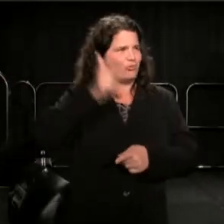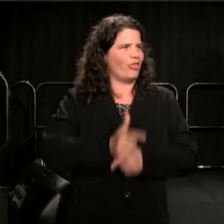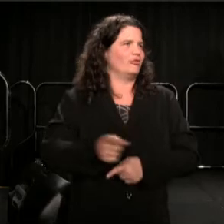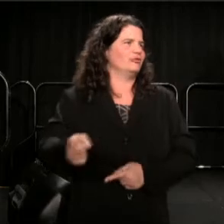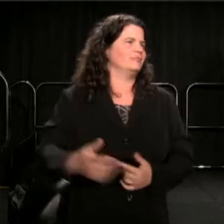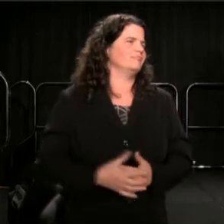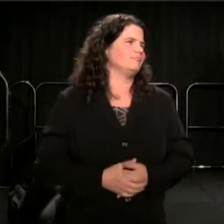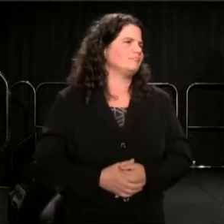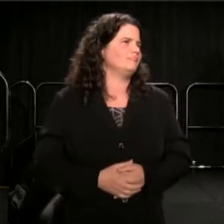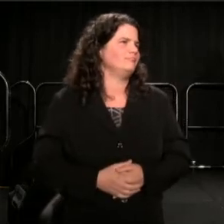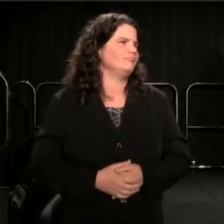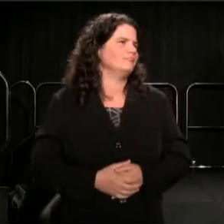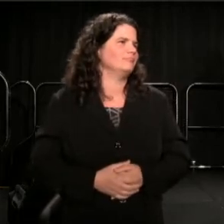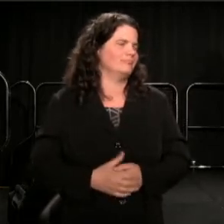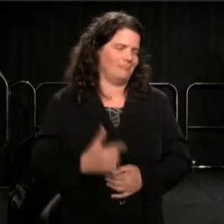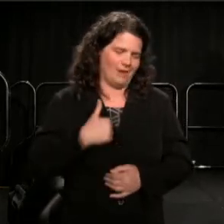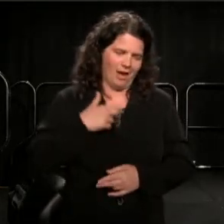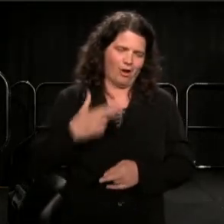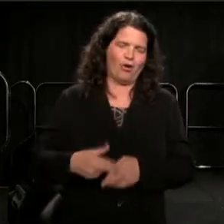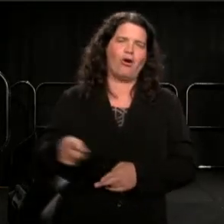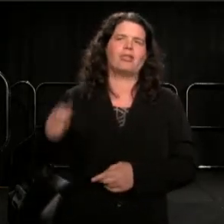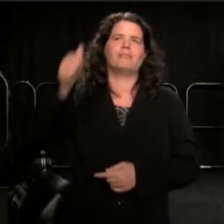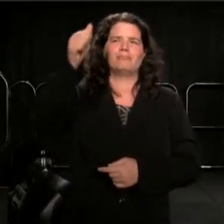I call him brother.